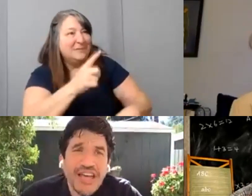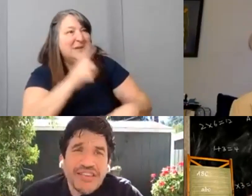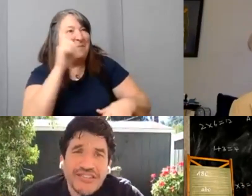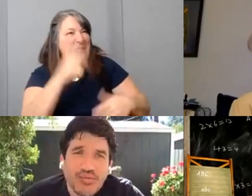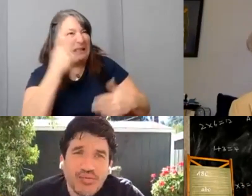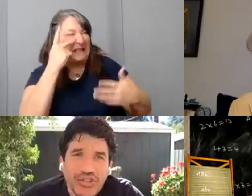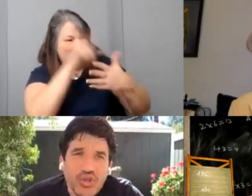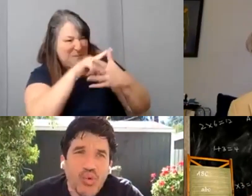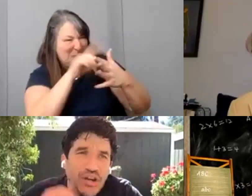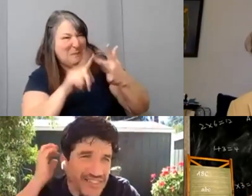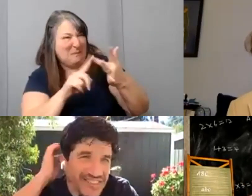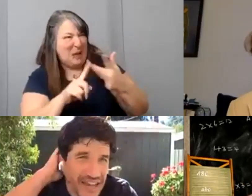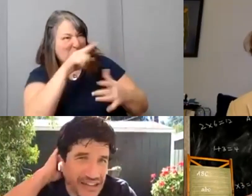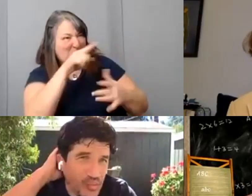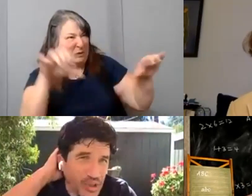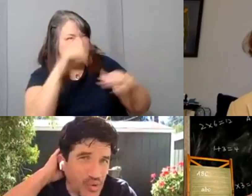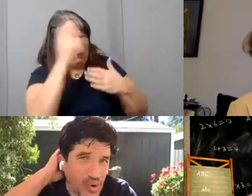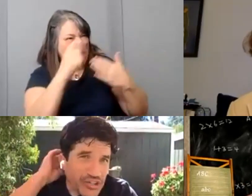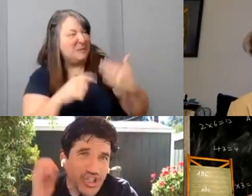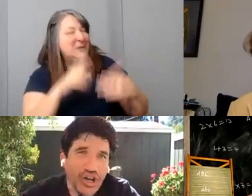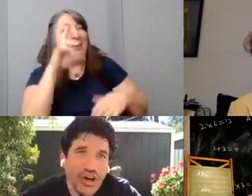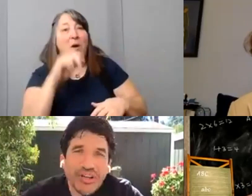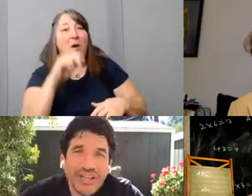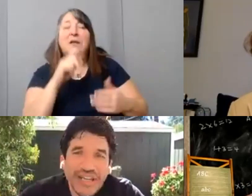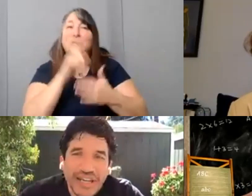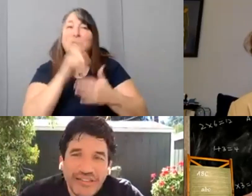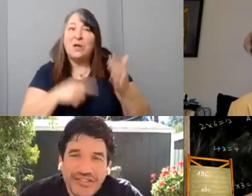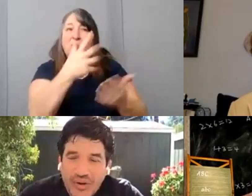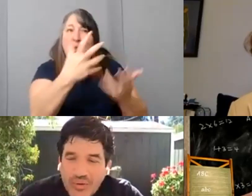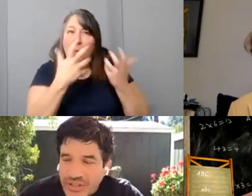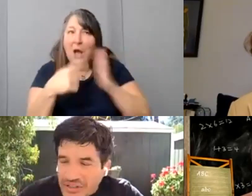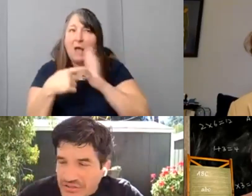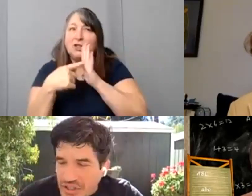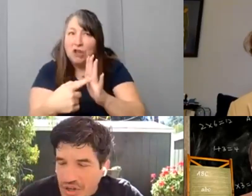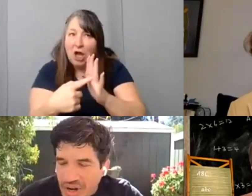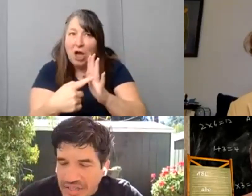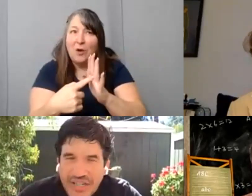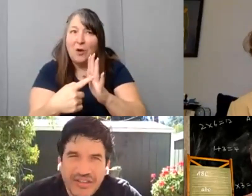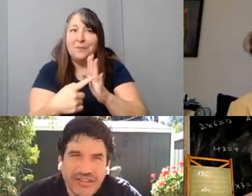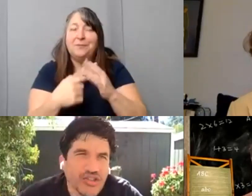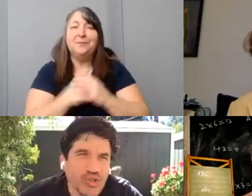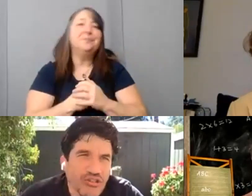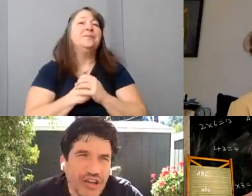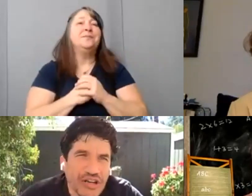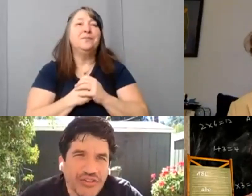This is what you want to say, what you want to show. And so there's no idea that's too creative.